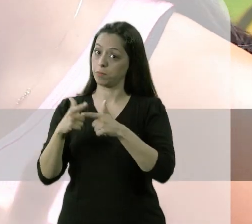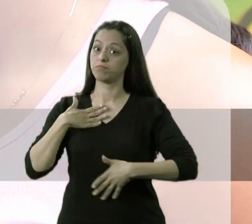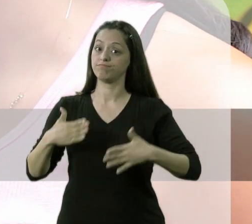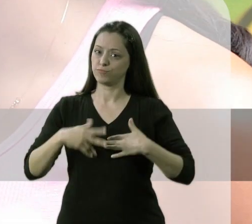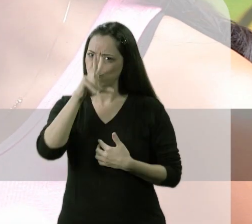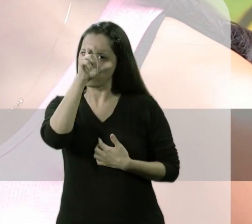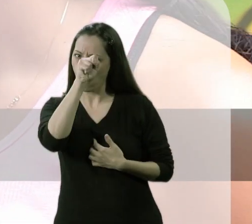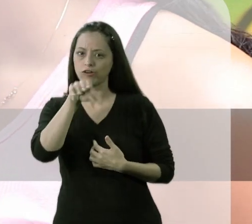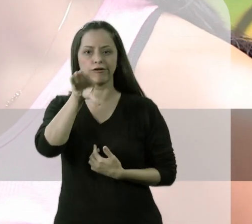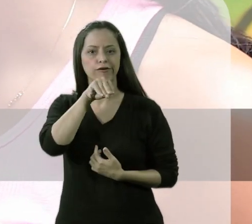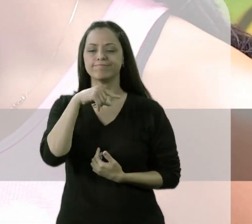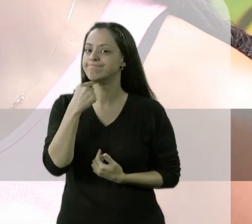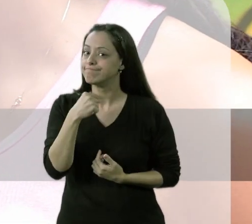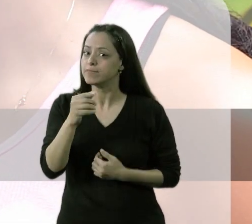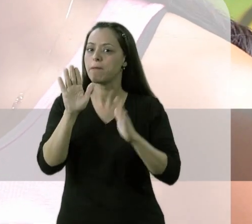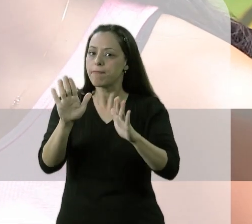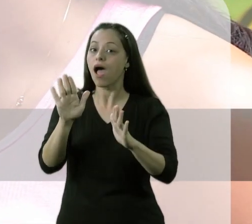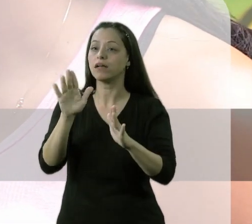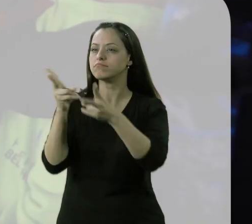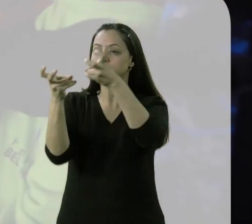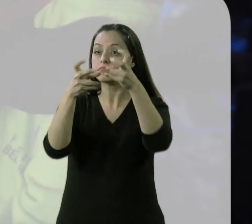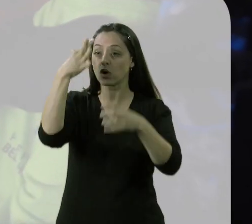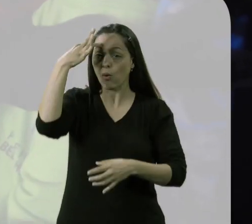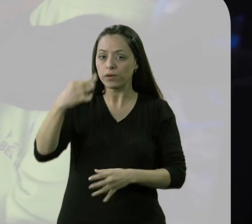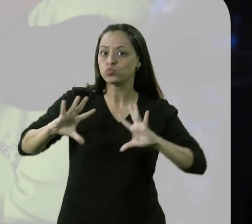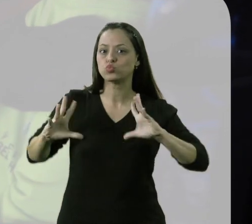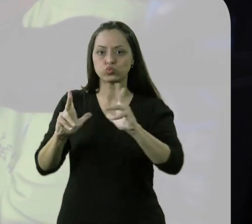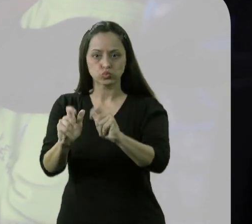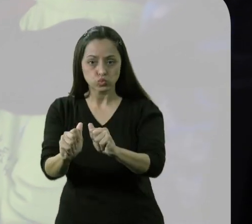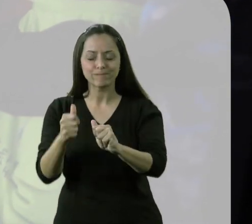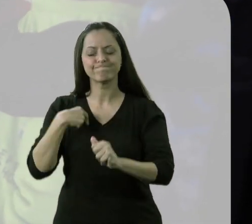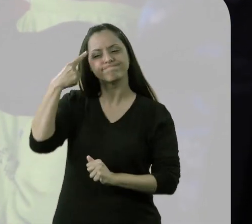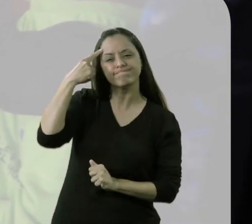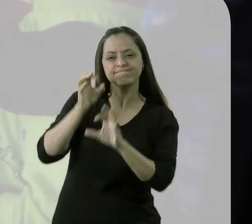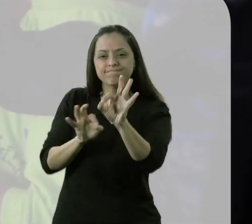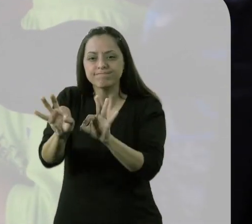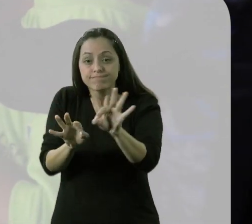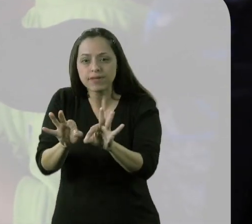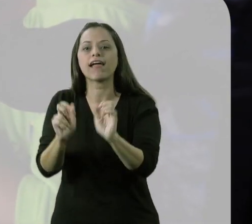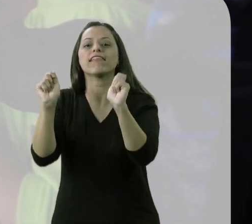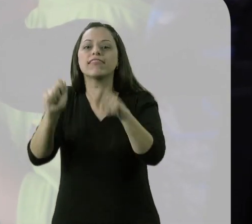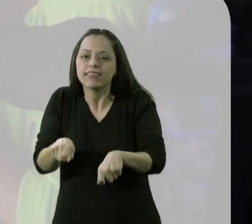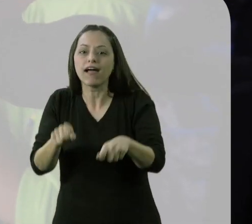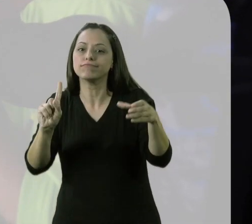with no orality, but he's a boy who understands everything that is around him. I wanted to develop a project that could include him in Physical Education classes.